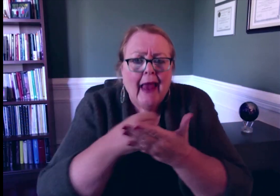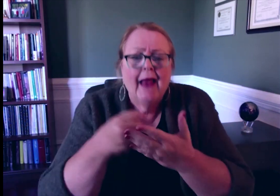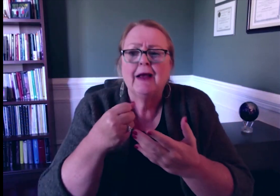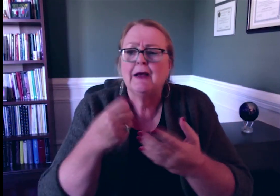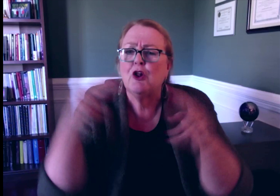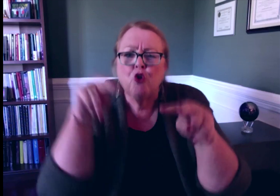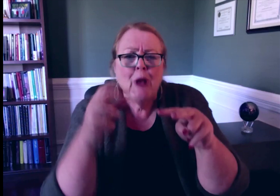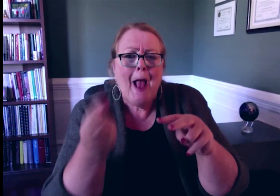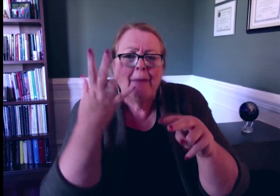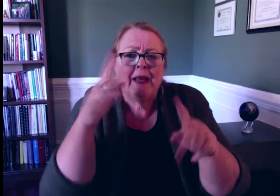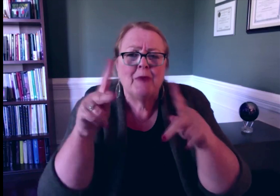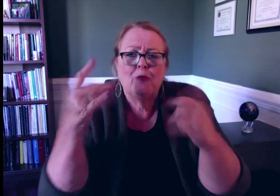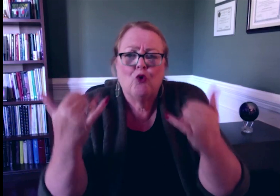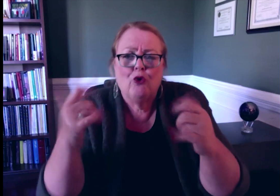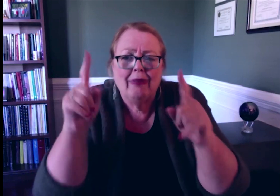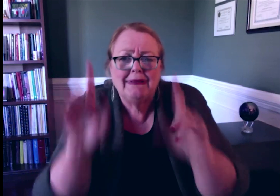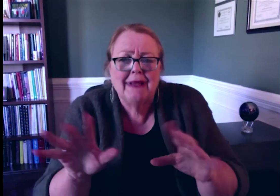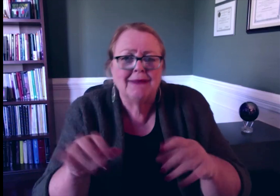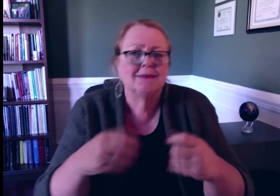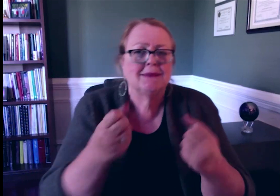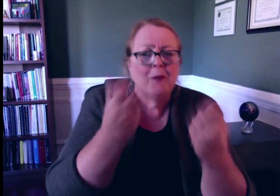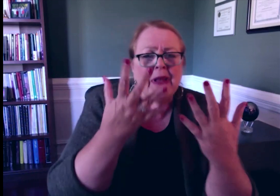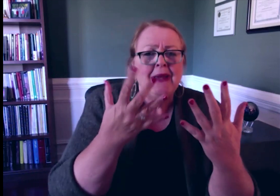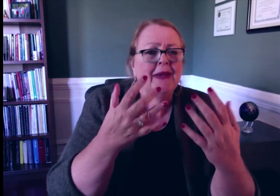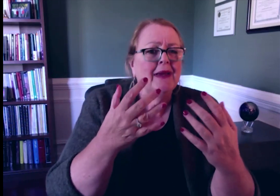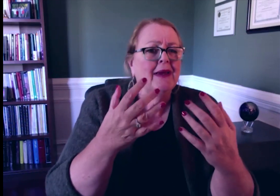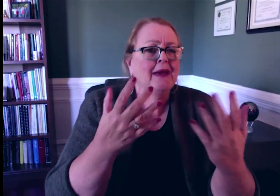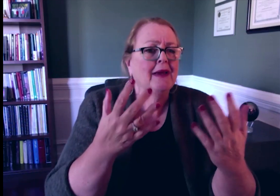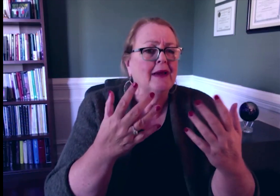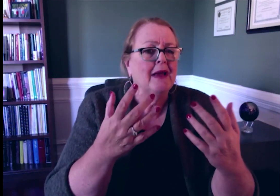currently are in the process of taking the test, the number of people who have taken the